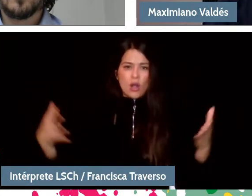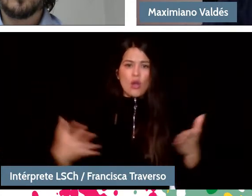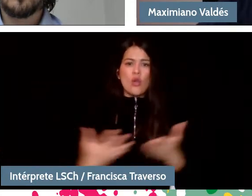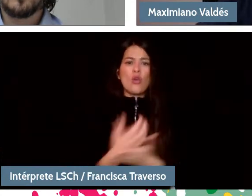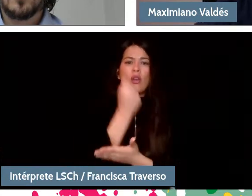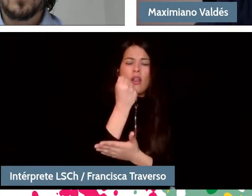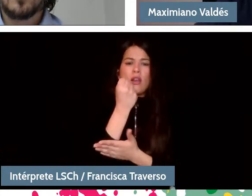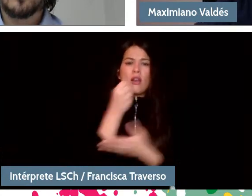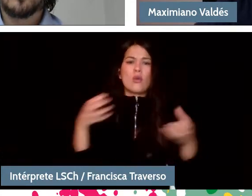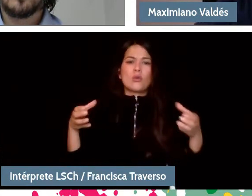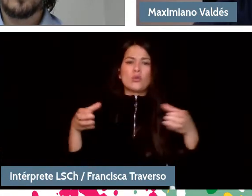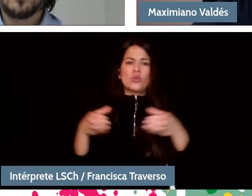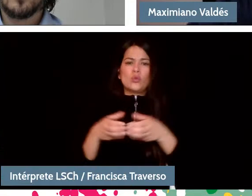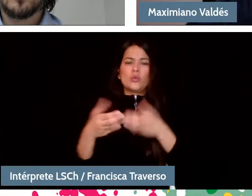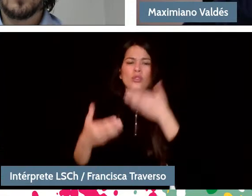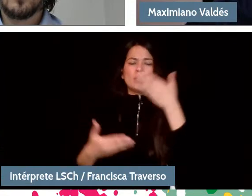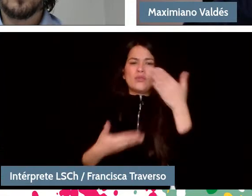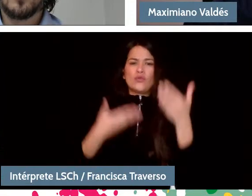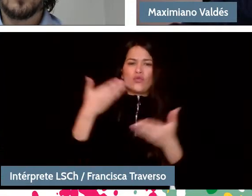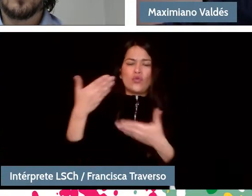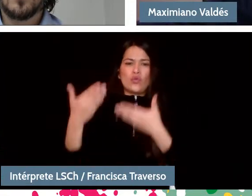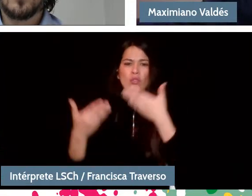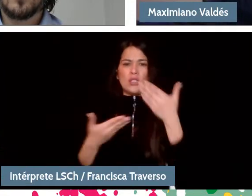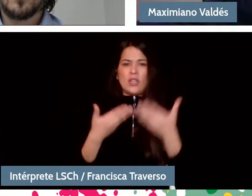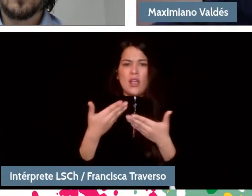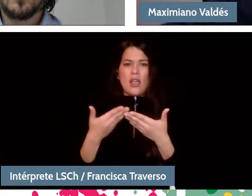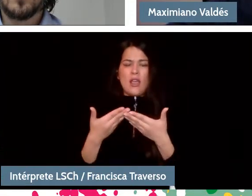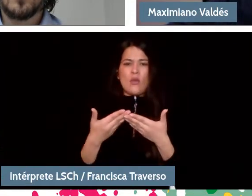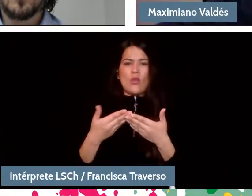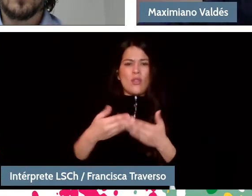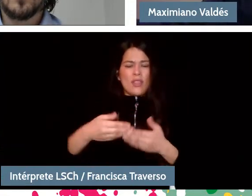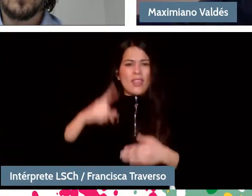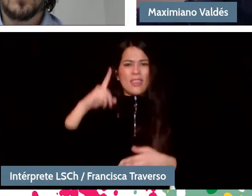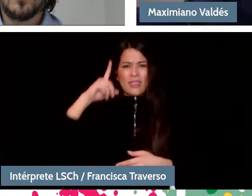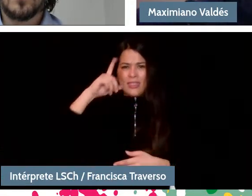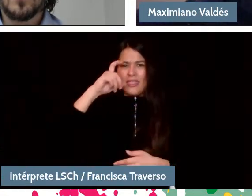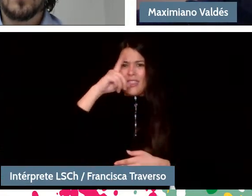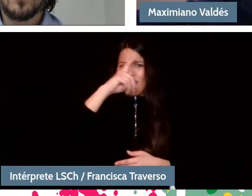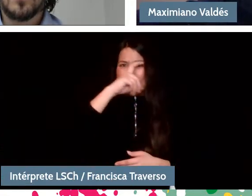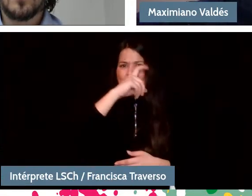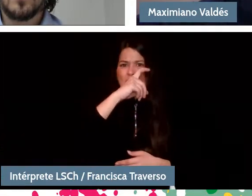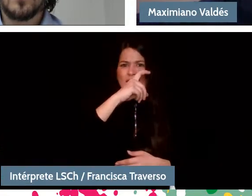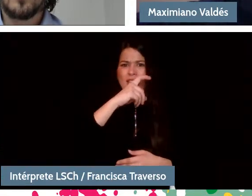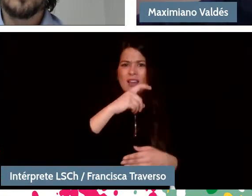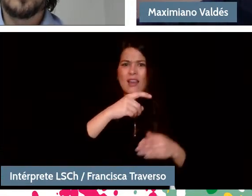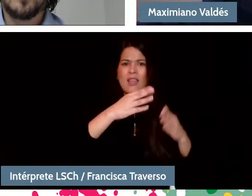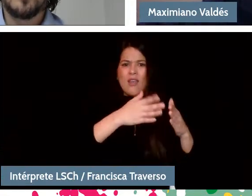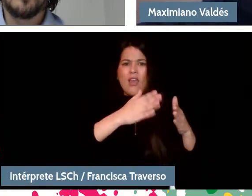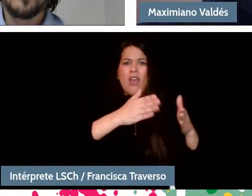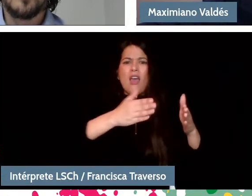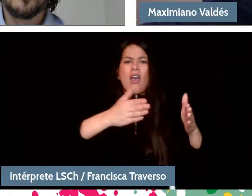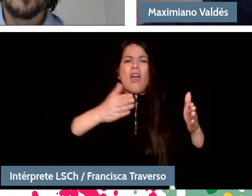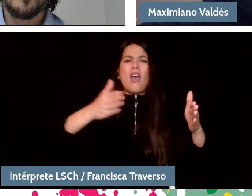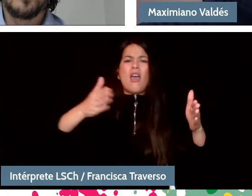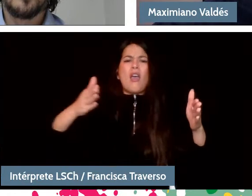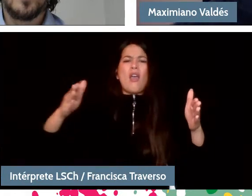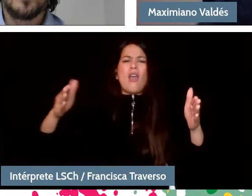where what counts is to keep the sound alive until the phrase ends because the phrases are much longer, right?